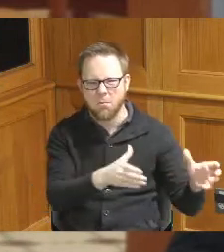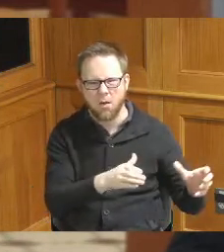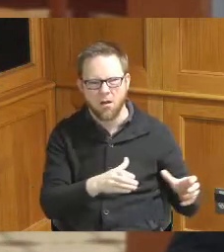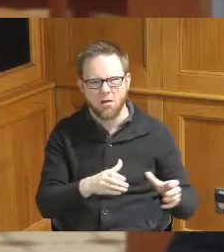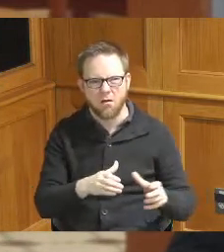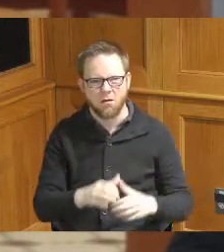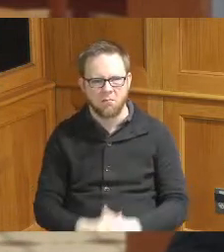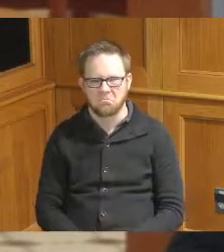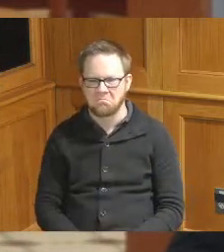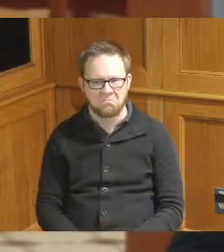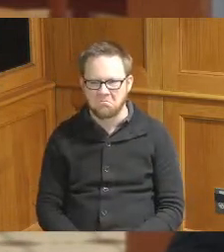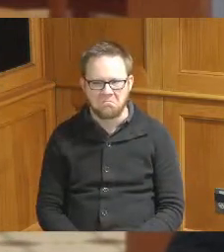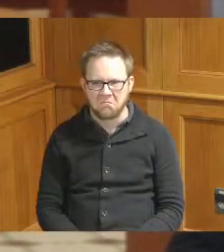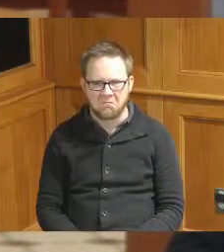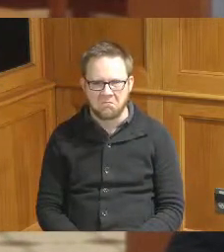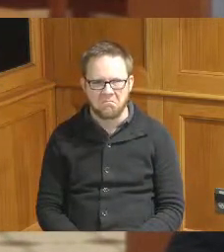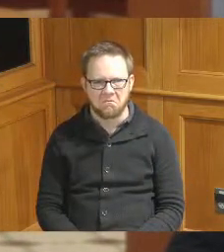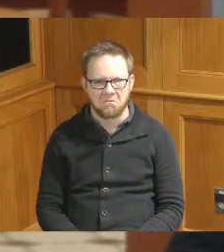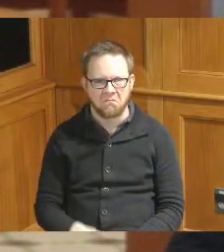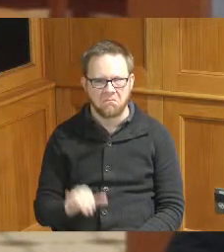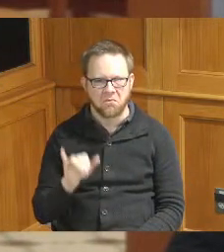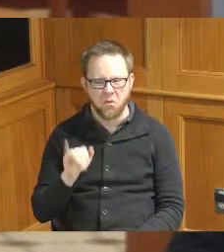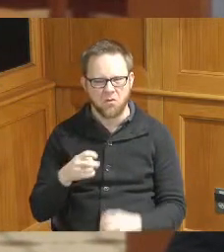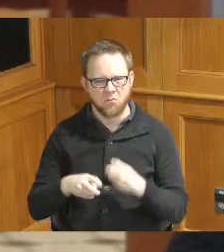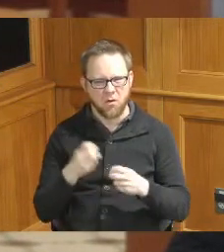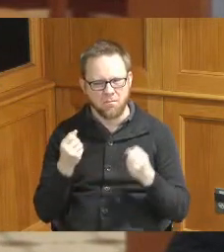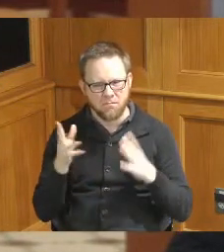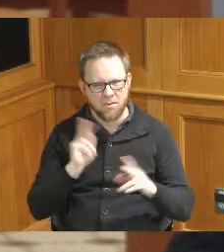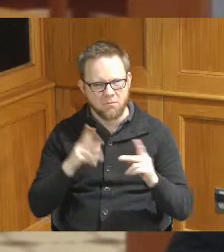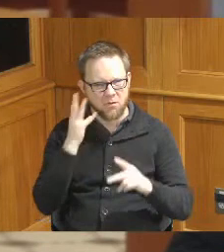would want to put anyone in is this a problem a lot of people have they want to be self-sufficient